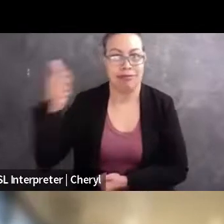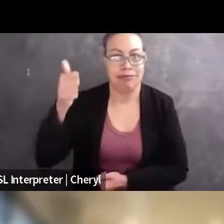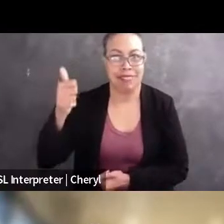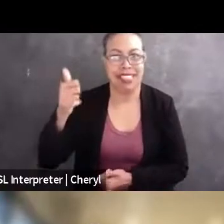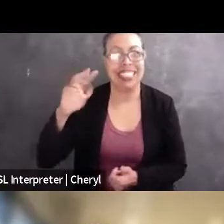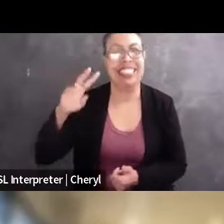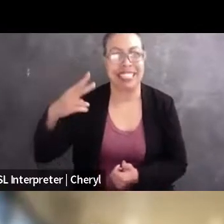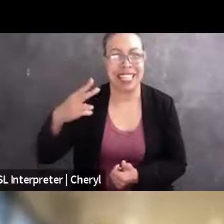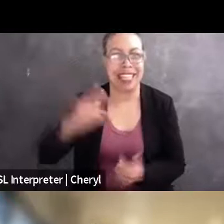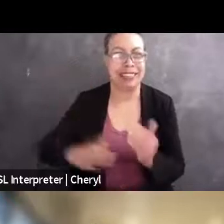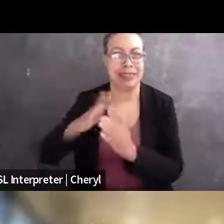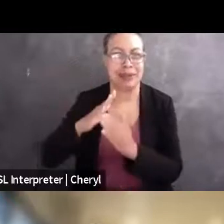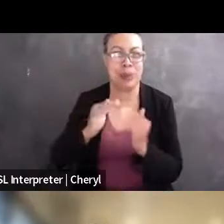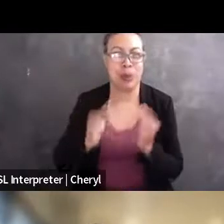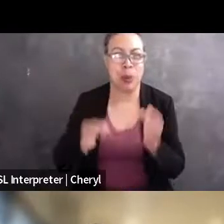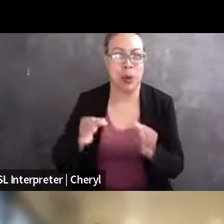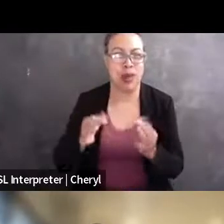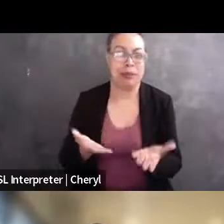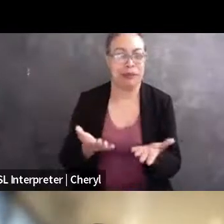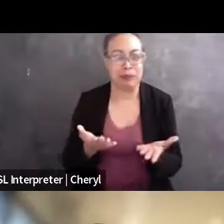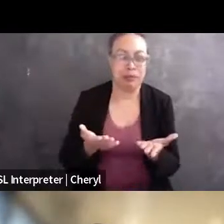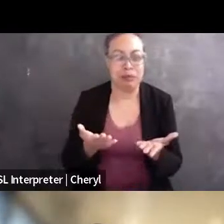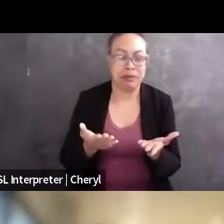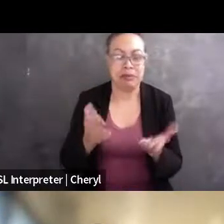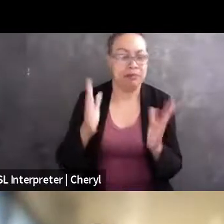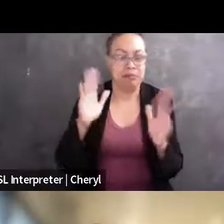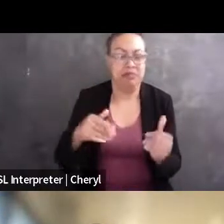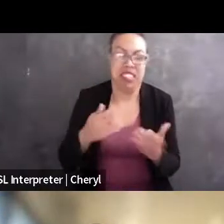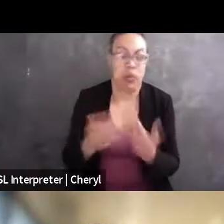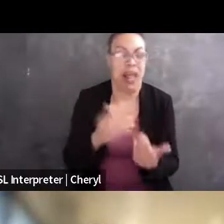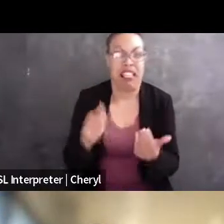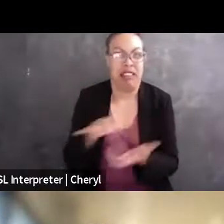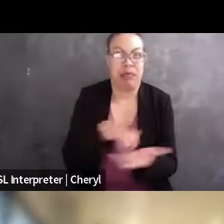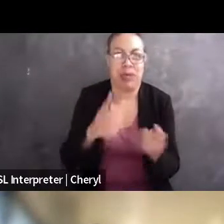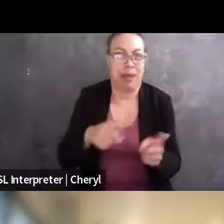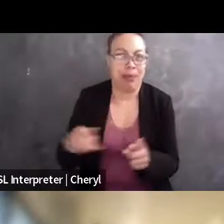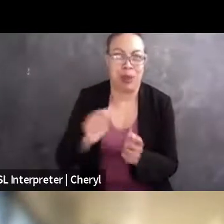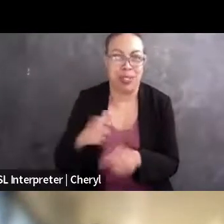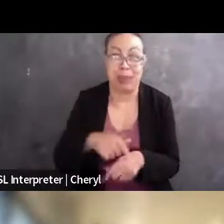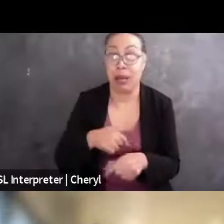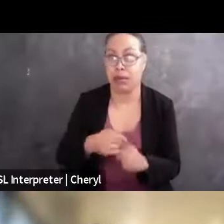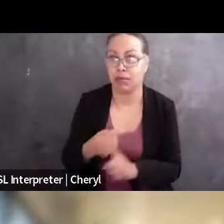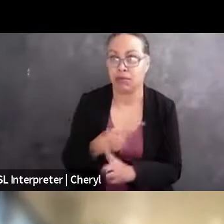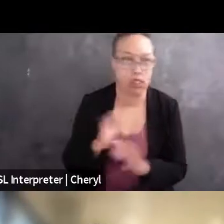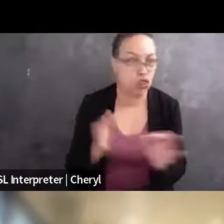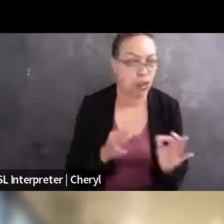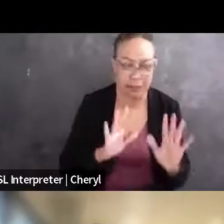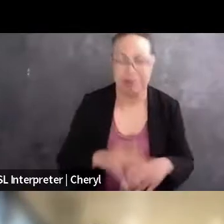Anyway, this is all to get, an aside to Alyssa's bio. It happens, I get distracted. Those were all as members